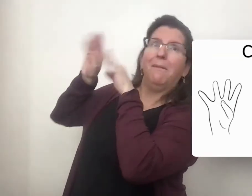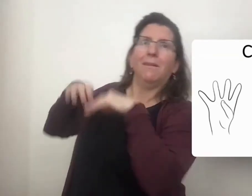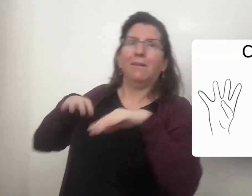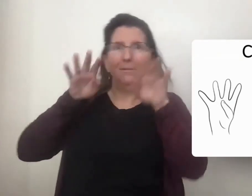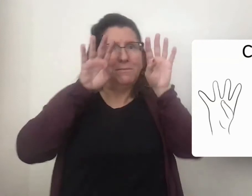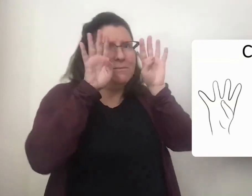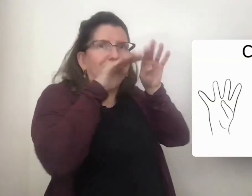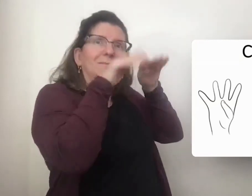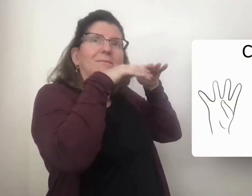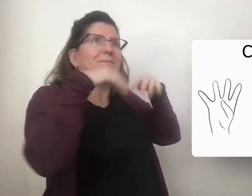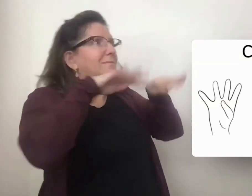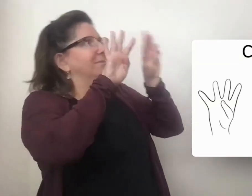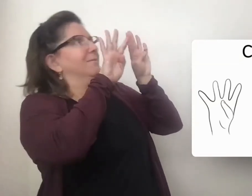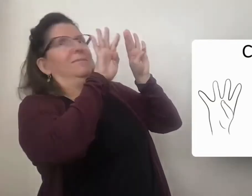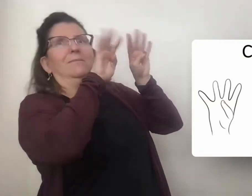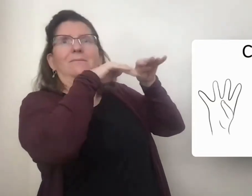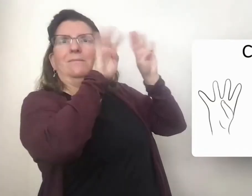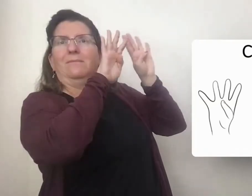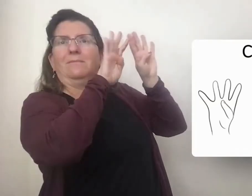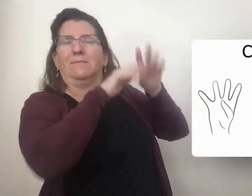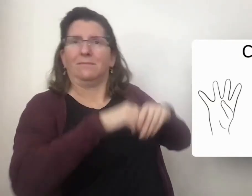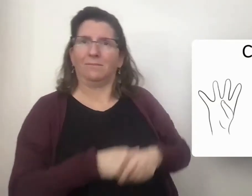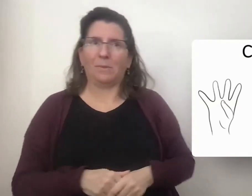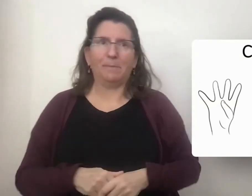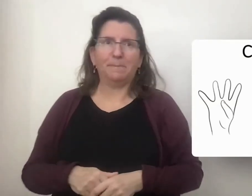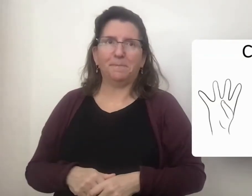That's how a CL:4 can be used.